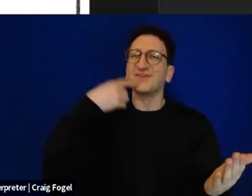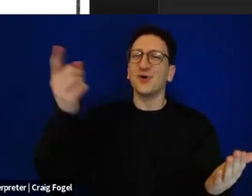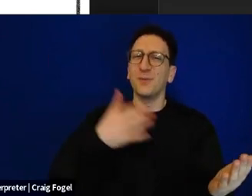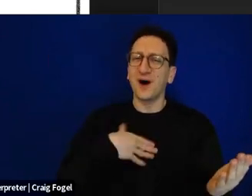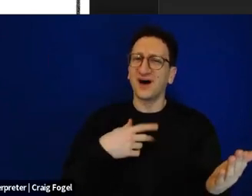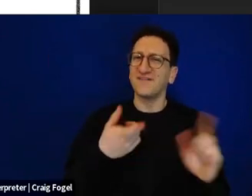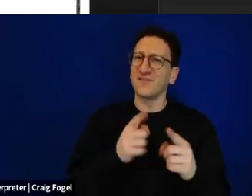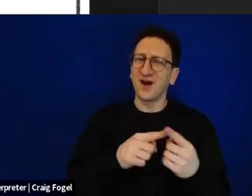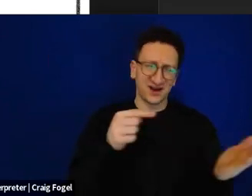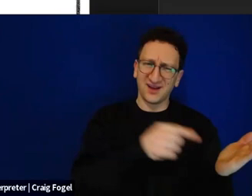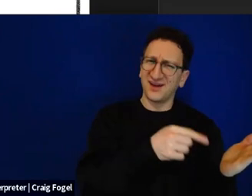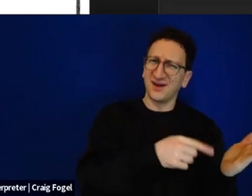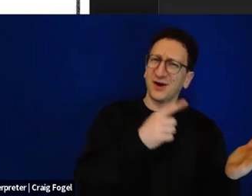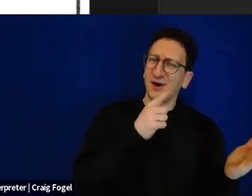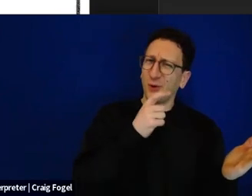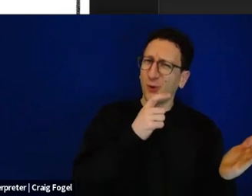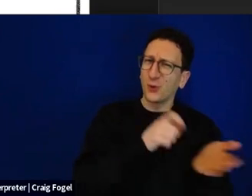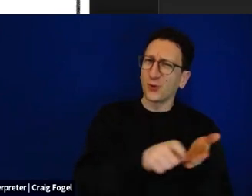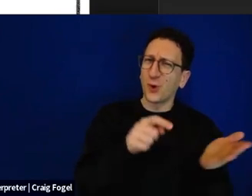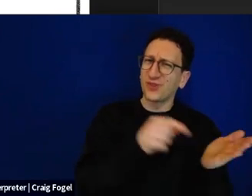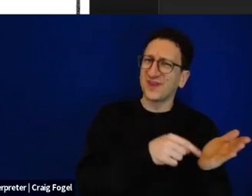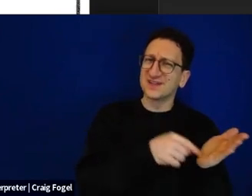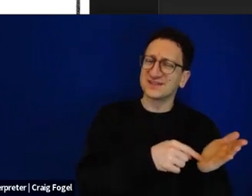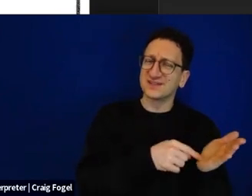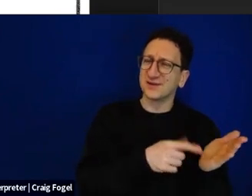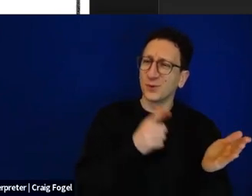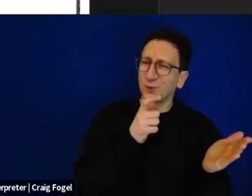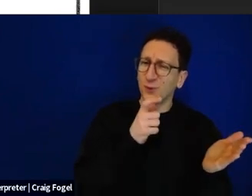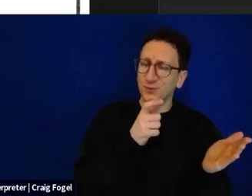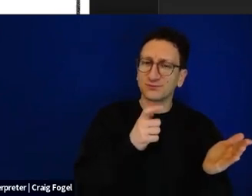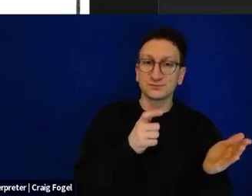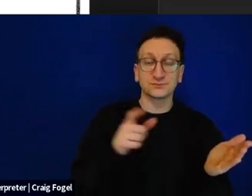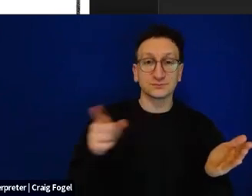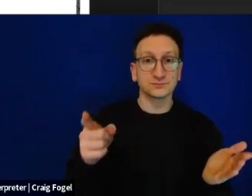me this text and I said who wrote this text about the fruit salad and that's when I first learned